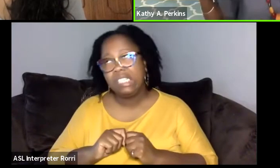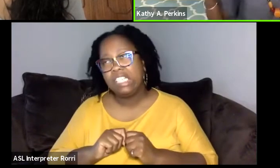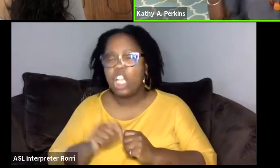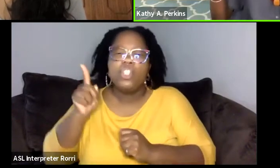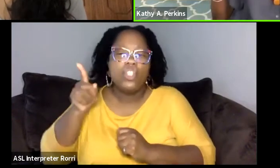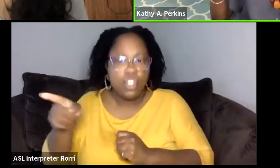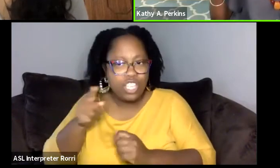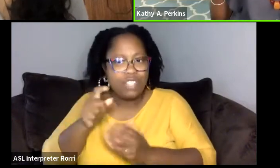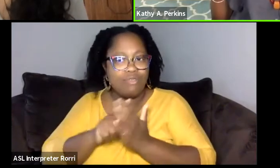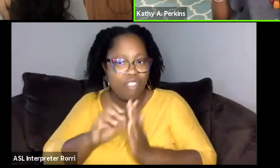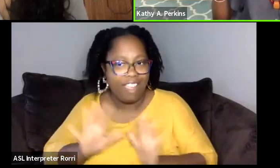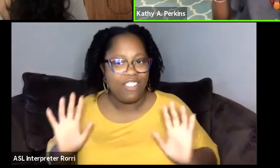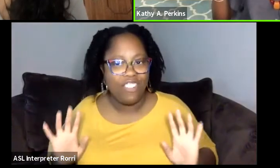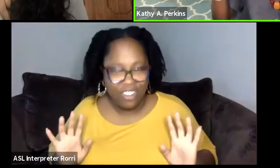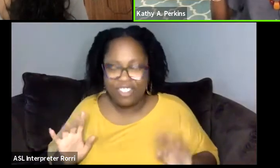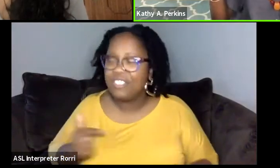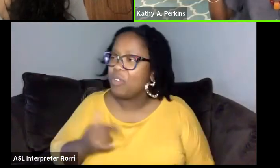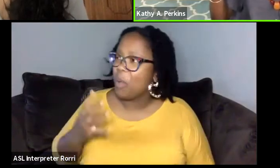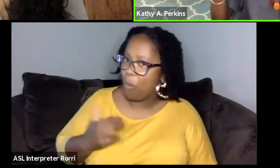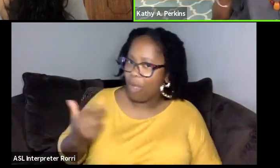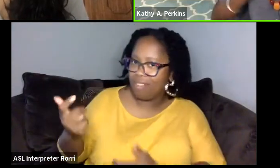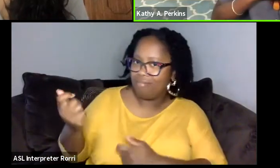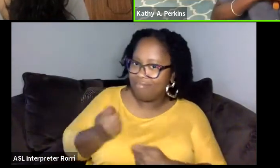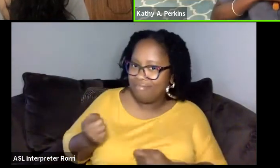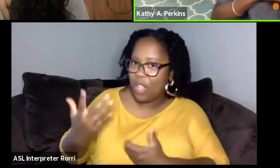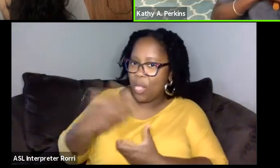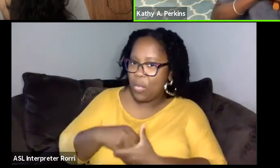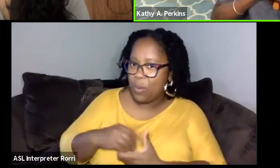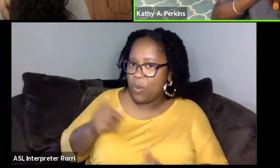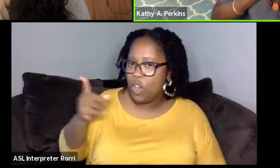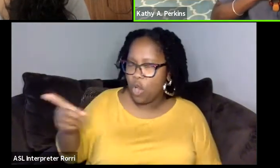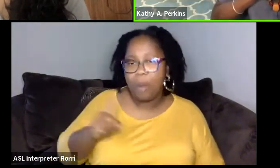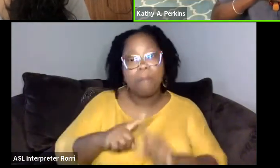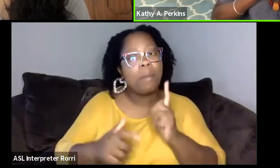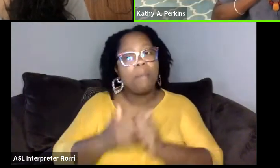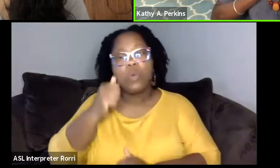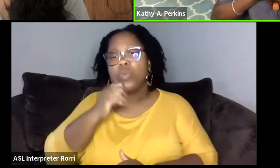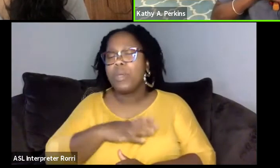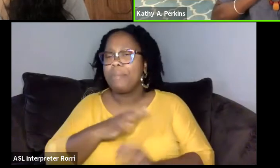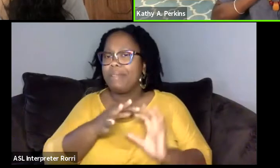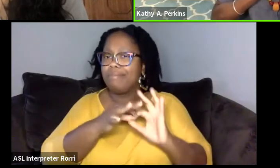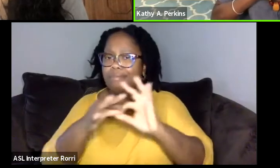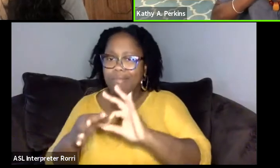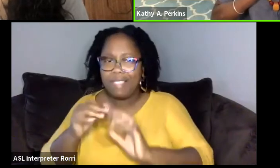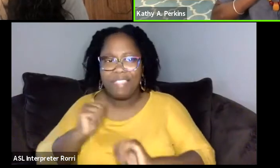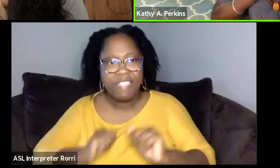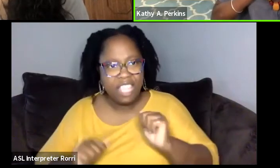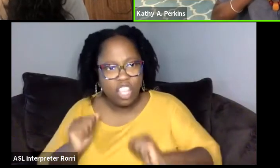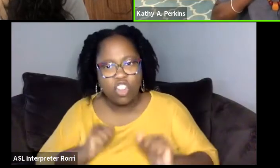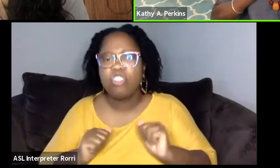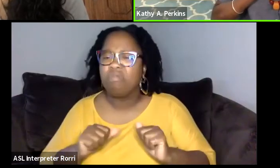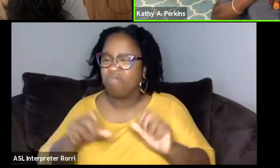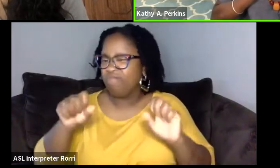so I wanted her to come. But most of the women were, they were tied to theater. They were basically in the theater.